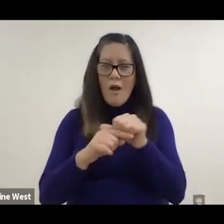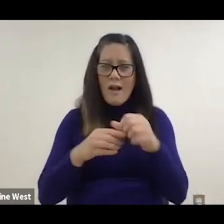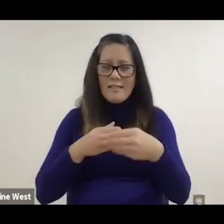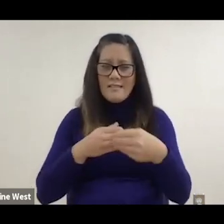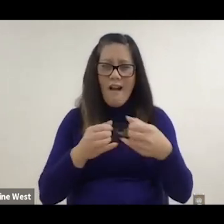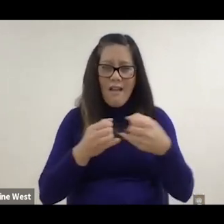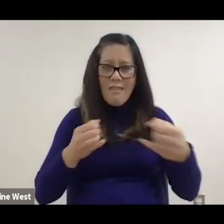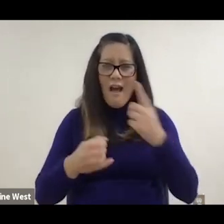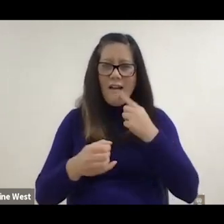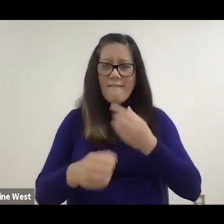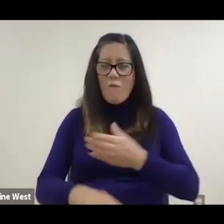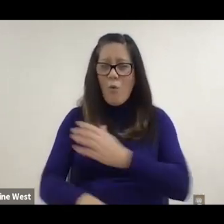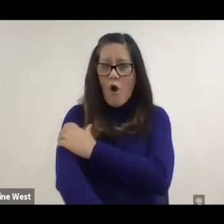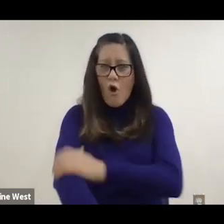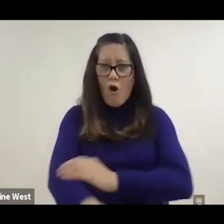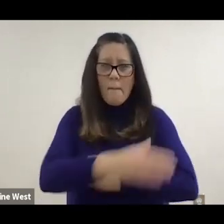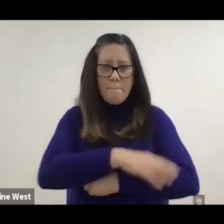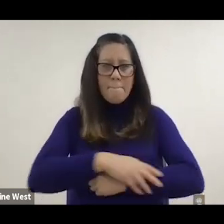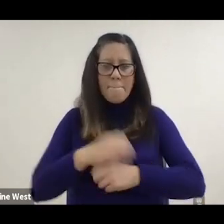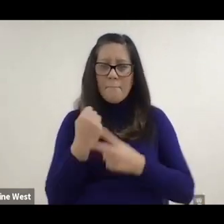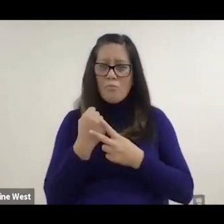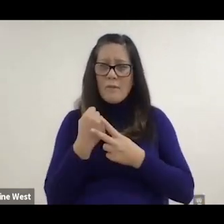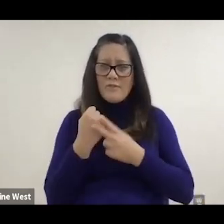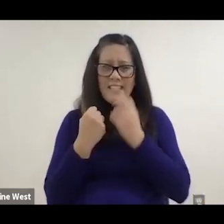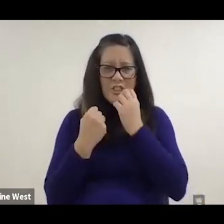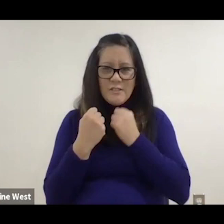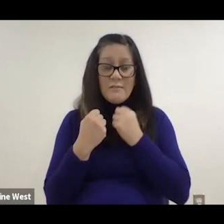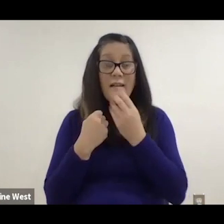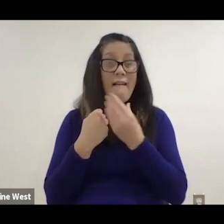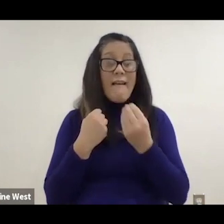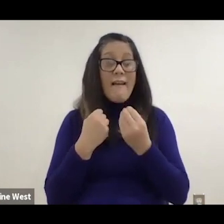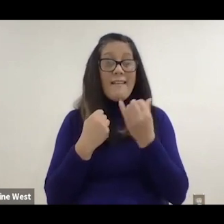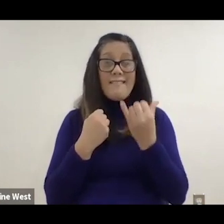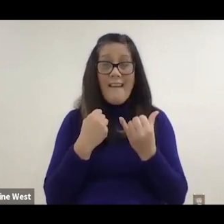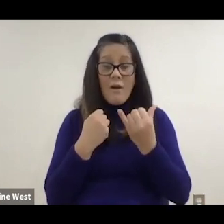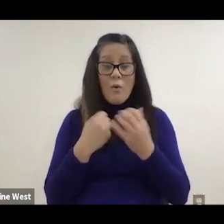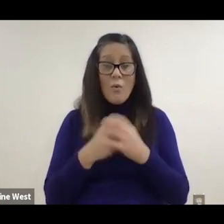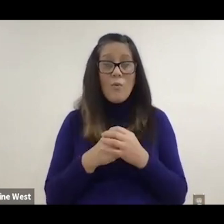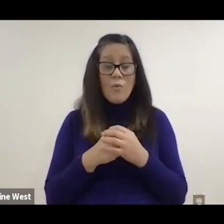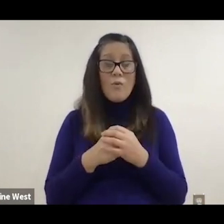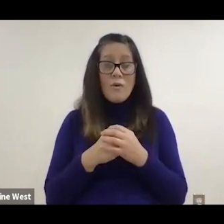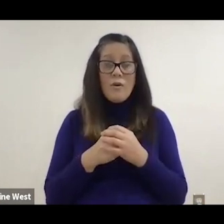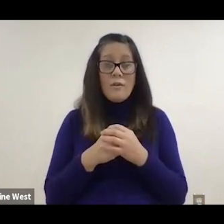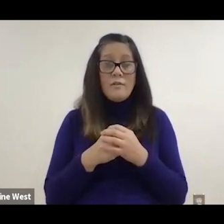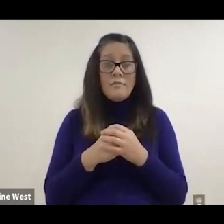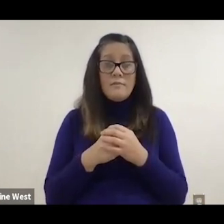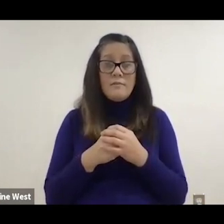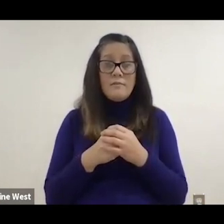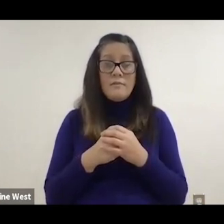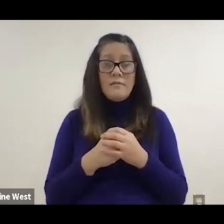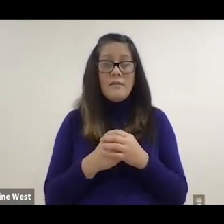For upper limb preservation and now rate of carpal tunnel syndrome and